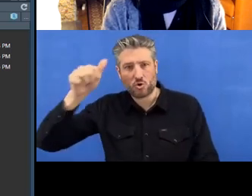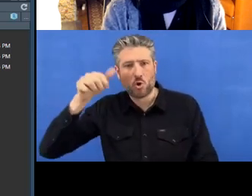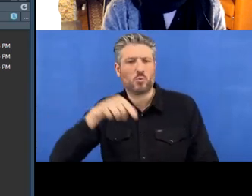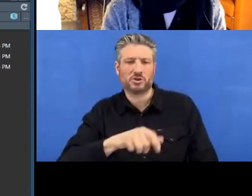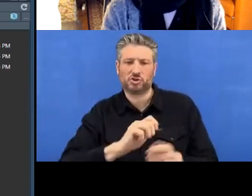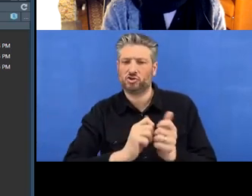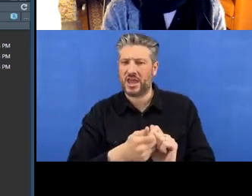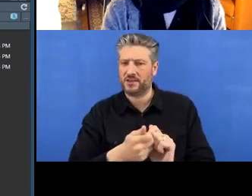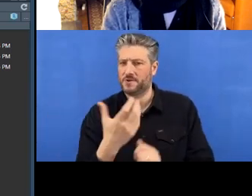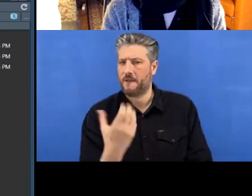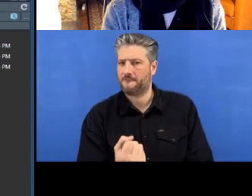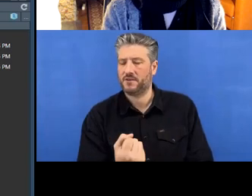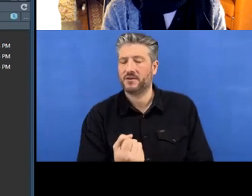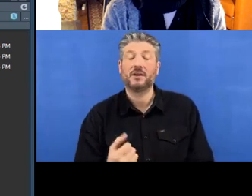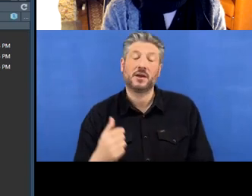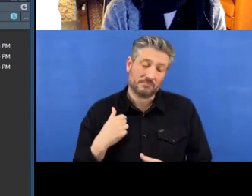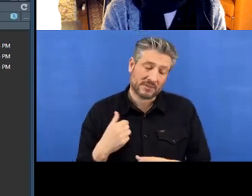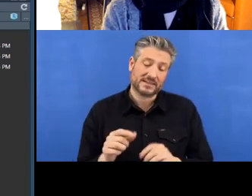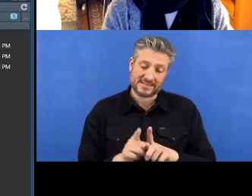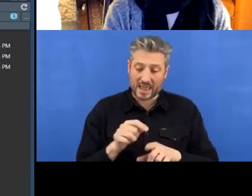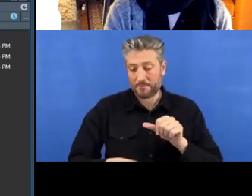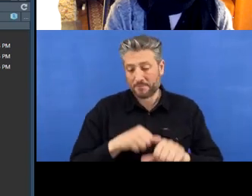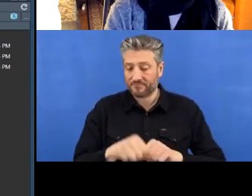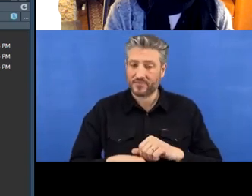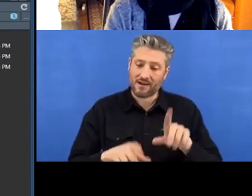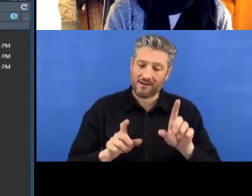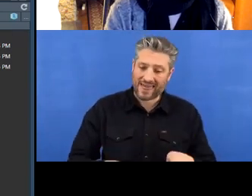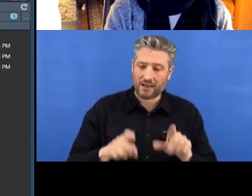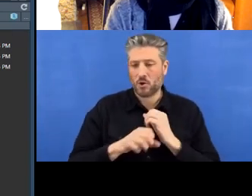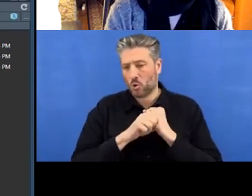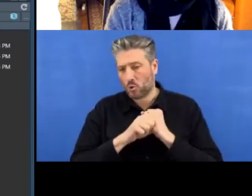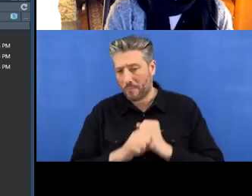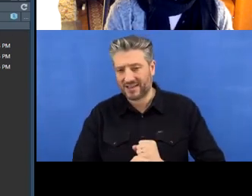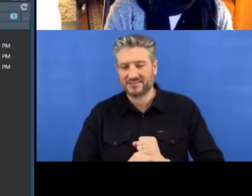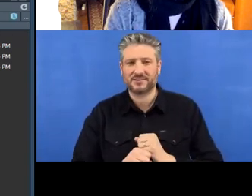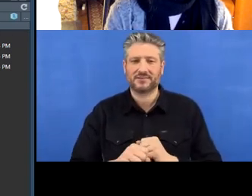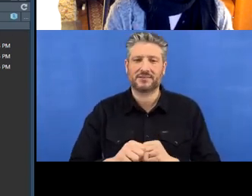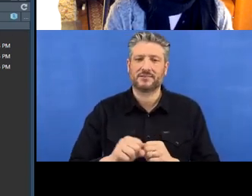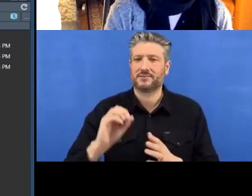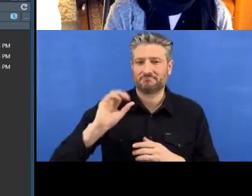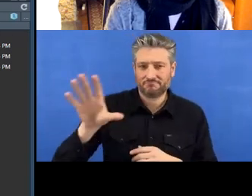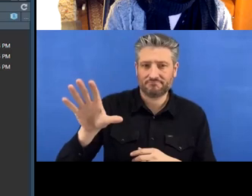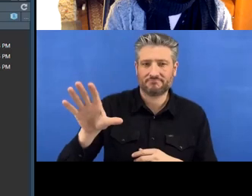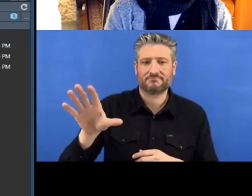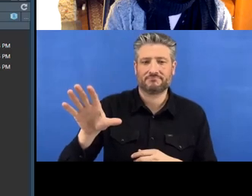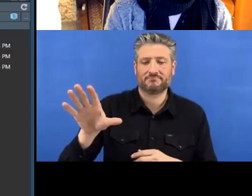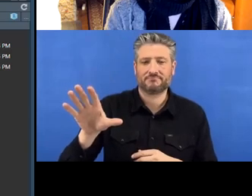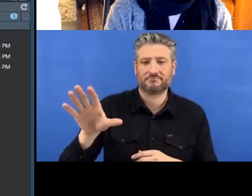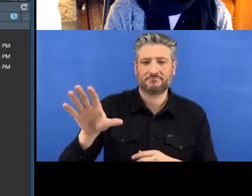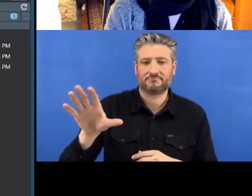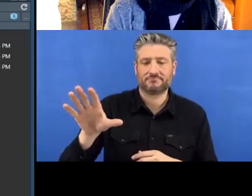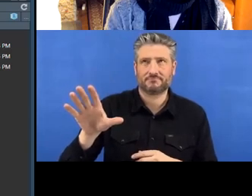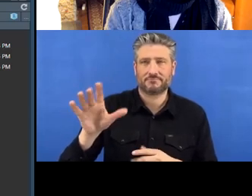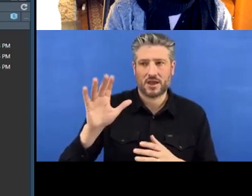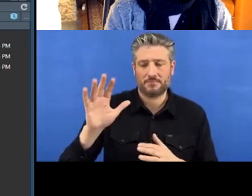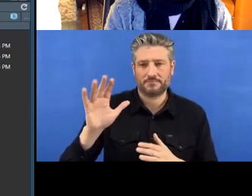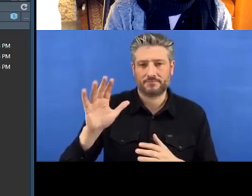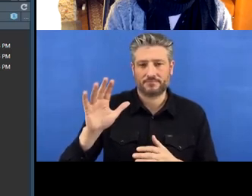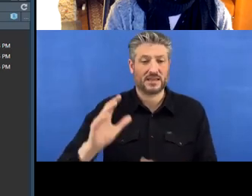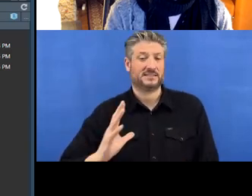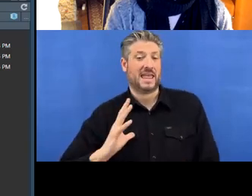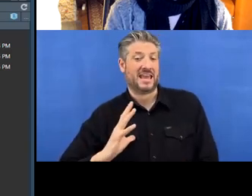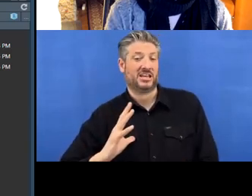can click on that commit it, click that- stage it, sorry, then commit it